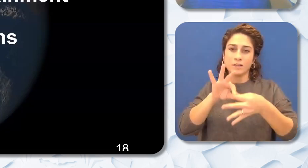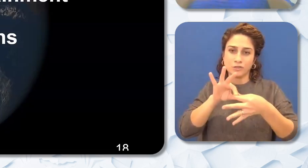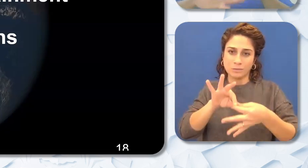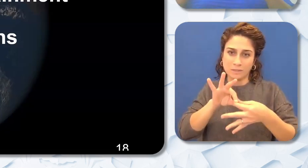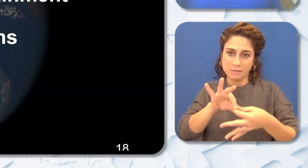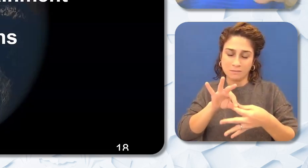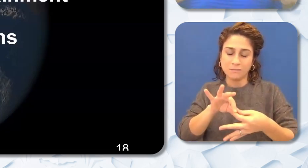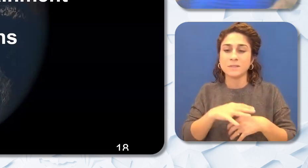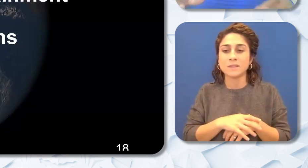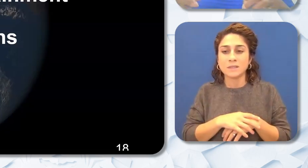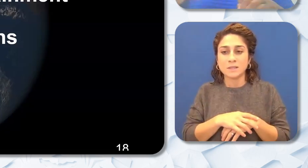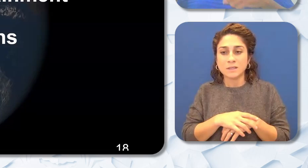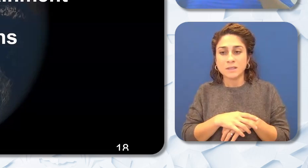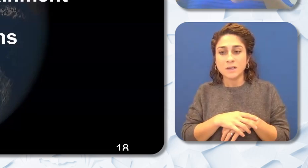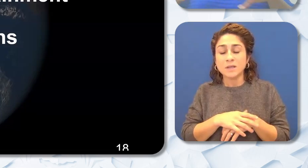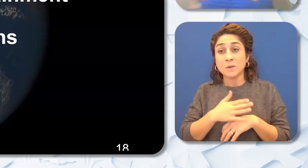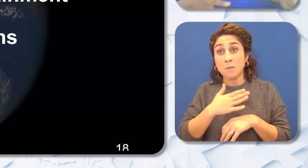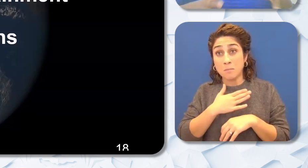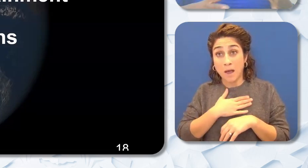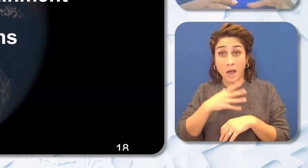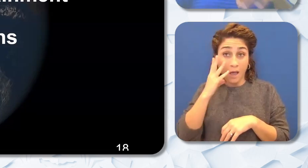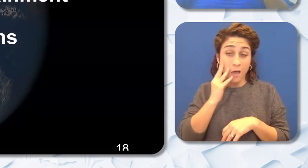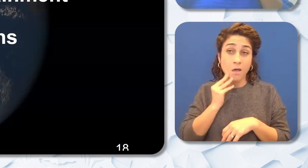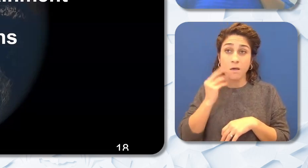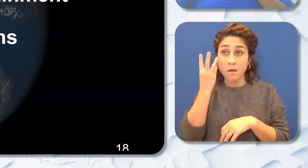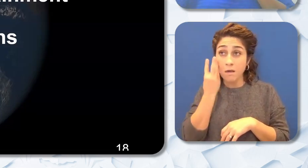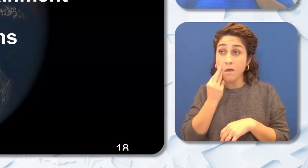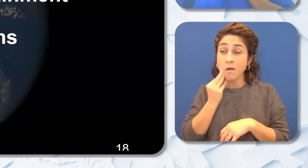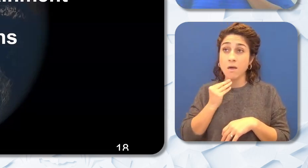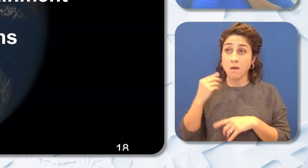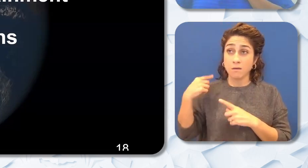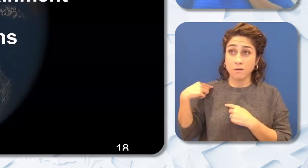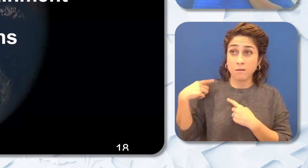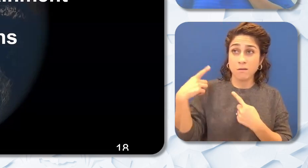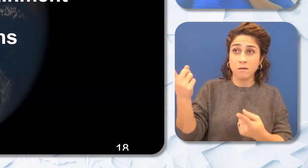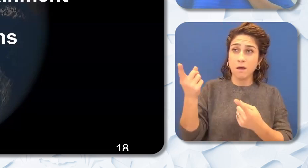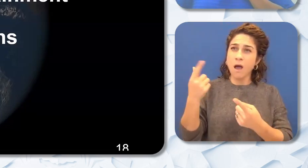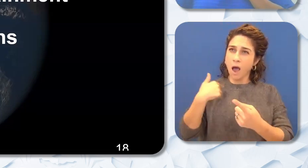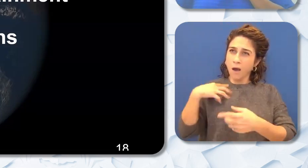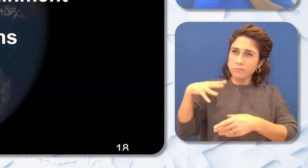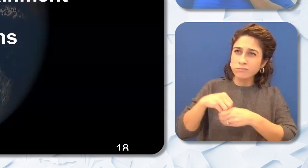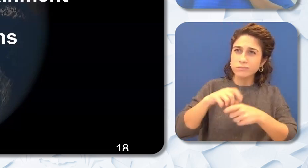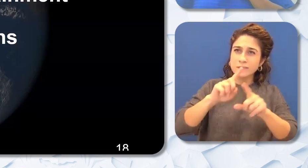my vast and wide experience working in different parts of education whether it be after school